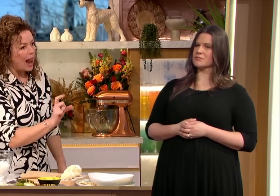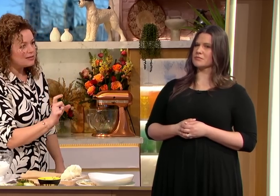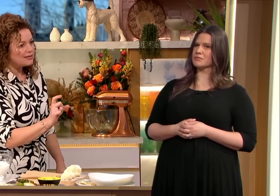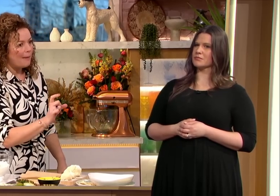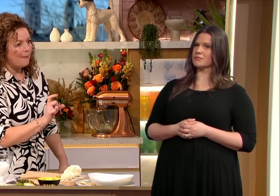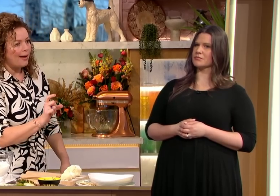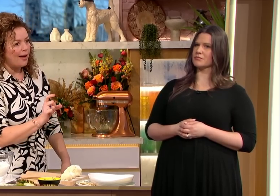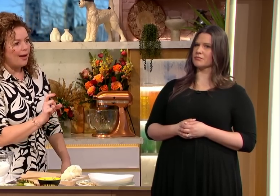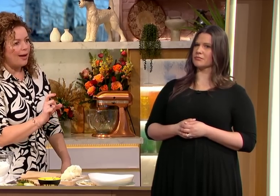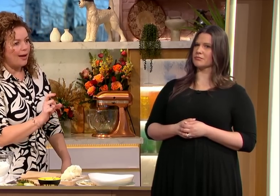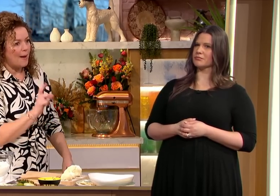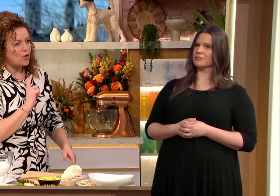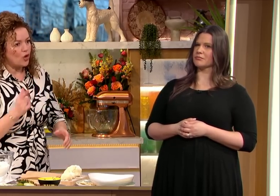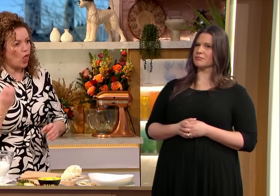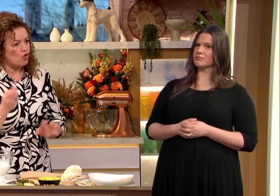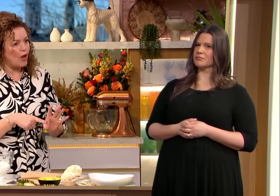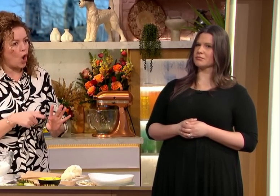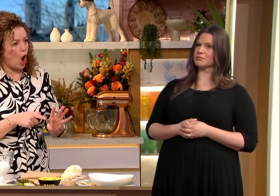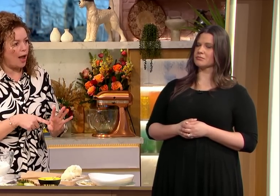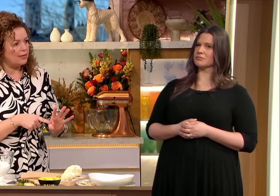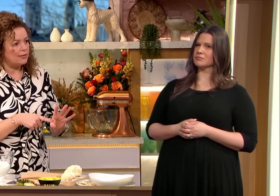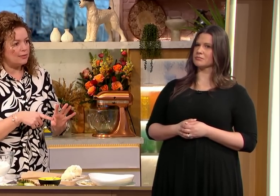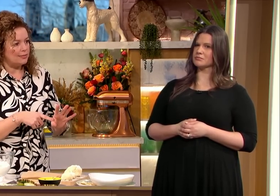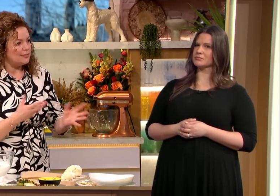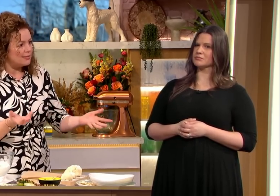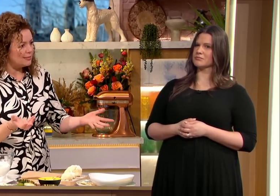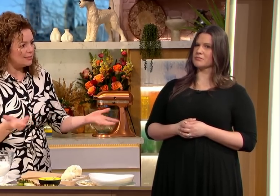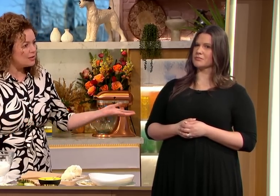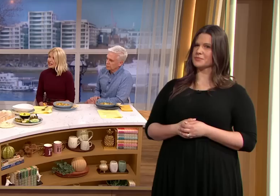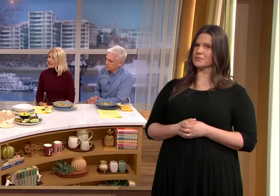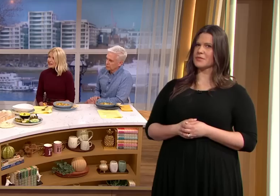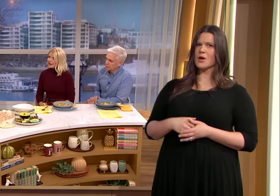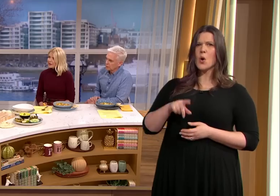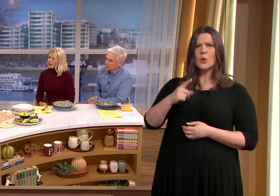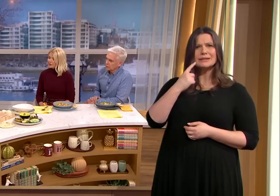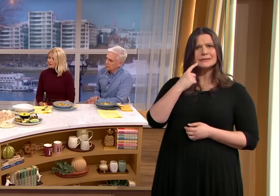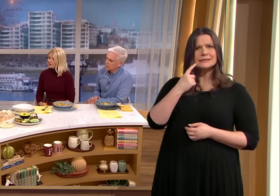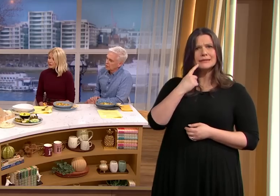eight flatbreads and it's full of calcium because of the Greek yogurt that's very easy isn't it it